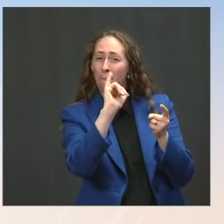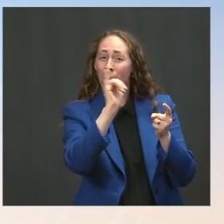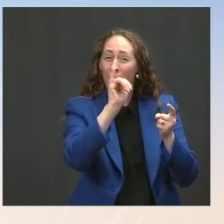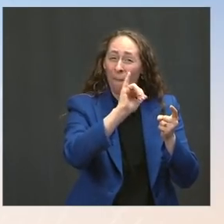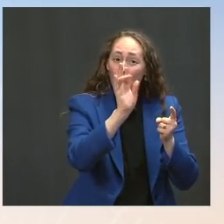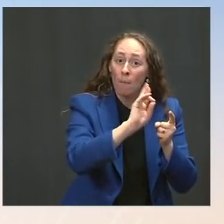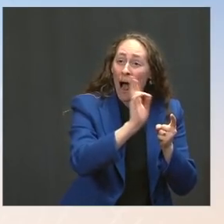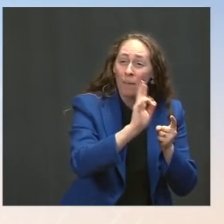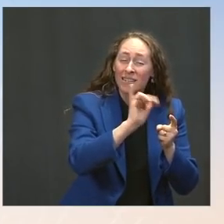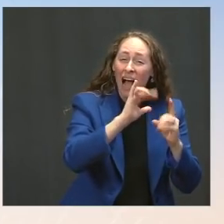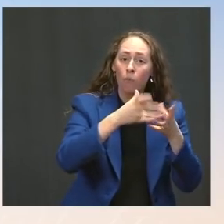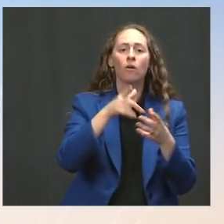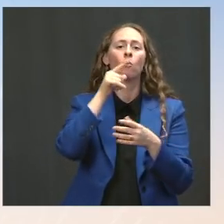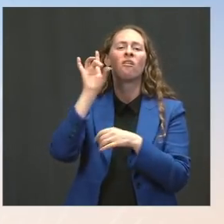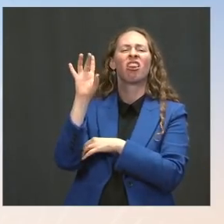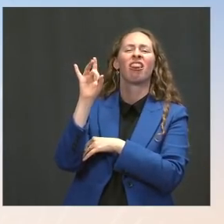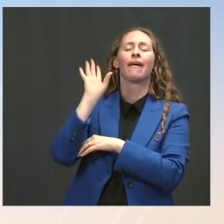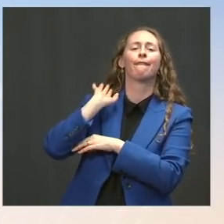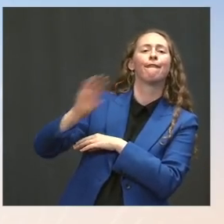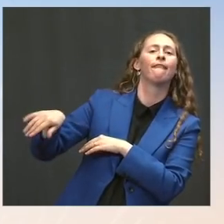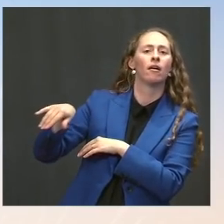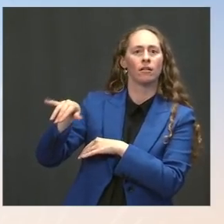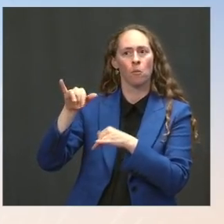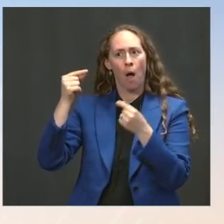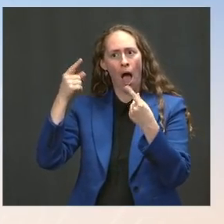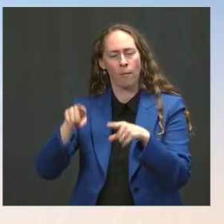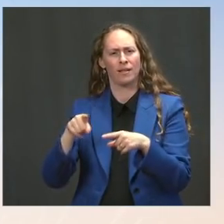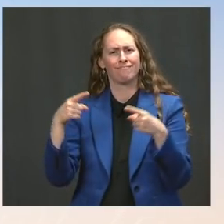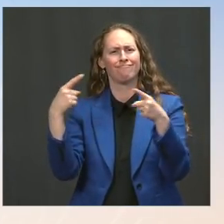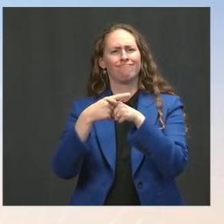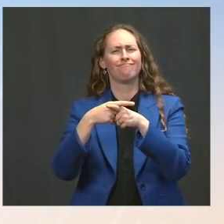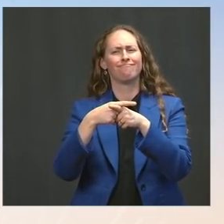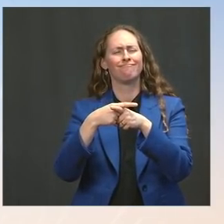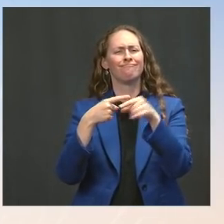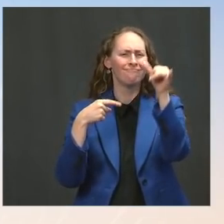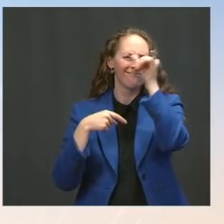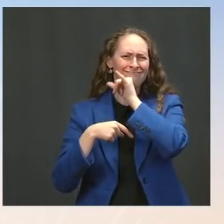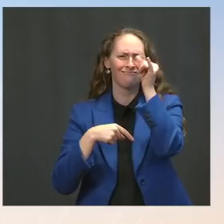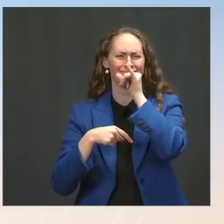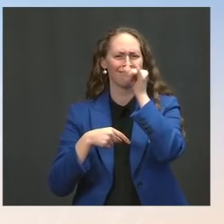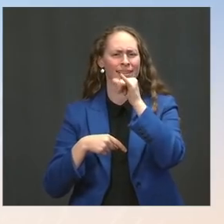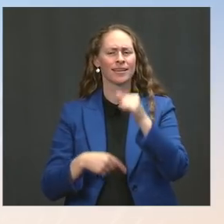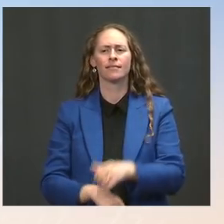I don't think that should be lost on anyone either, especially given about 140 individuals